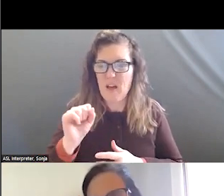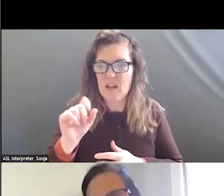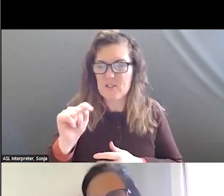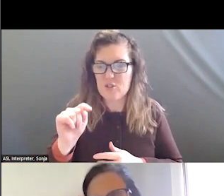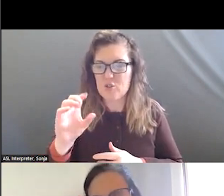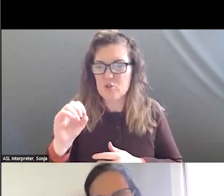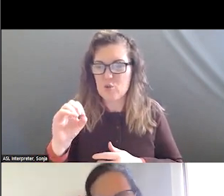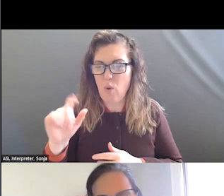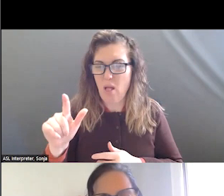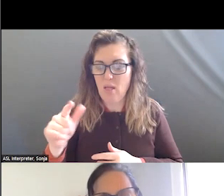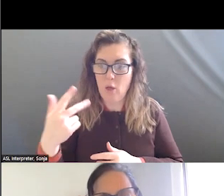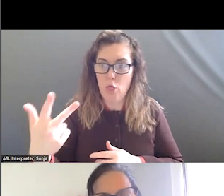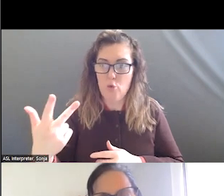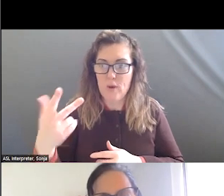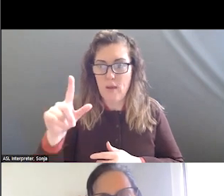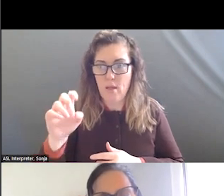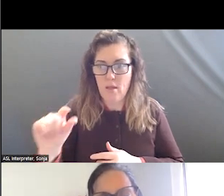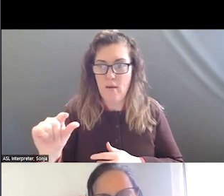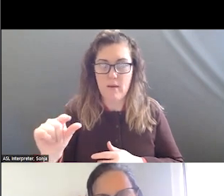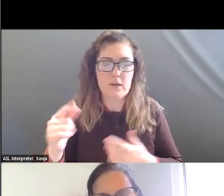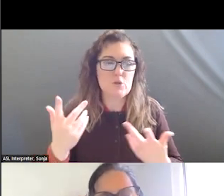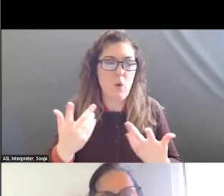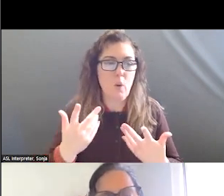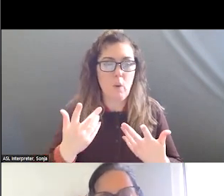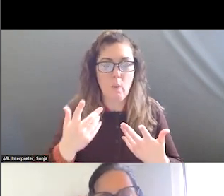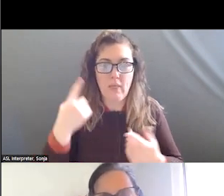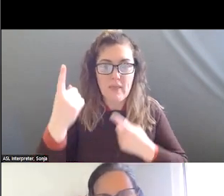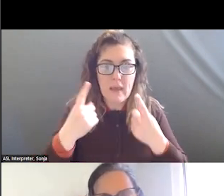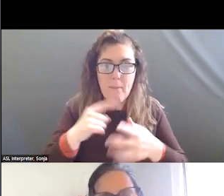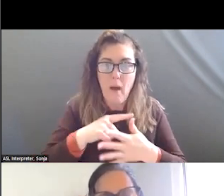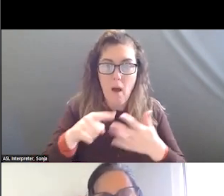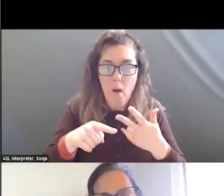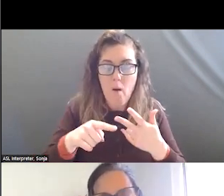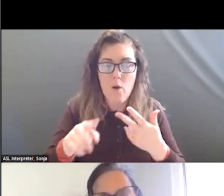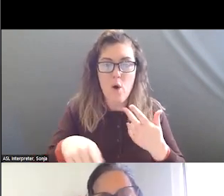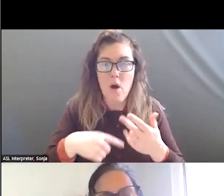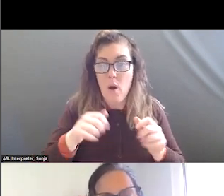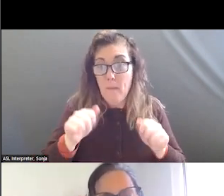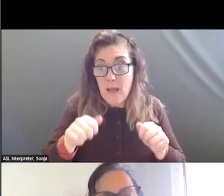RESPONDERS OF ALL TYPES WHEN WE CAN AND WHEN APPROPRIATE, BUT NOT